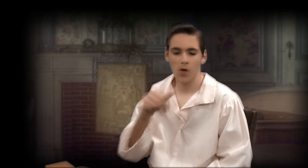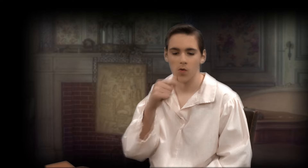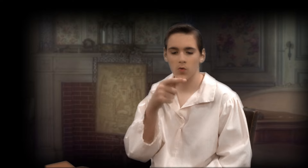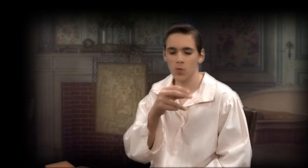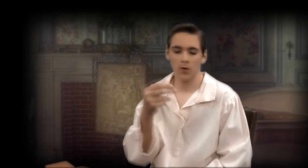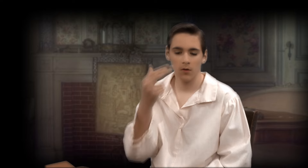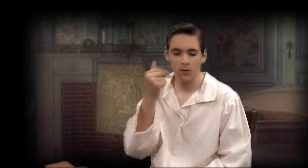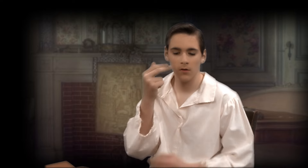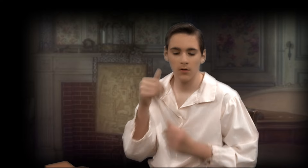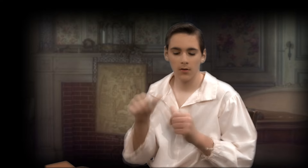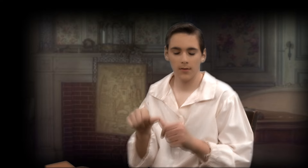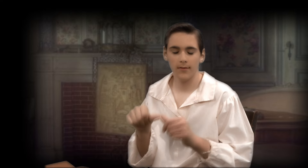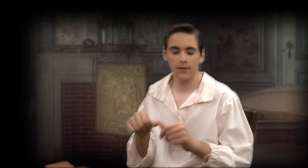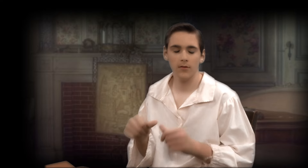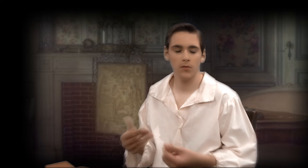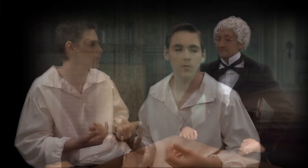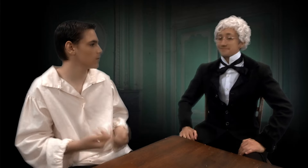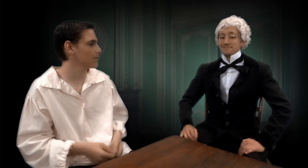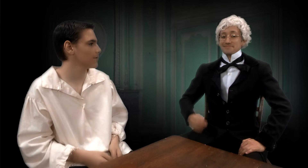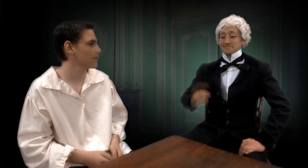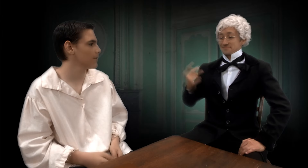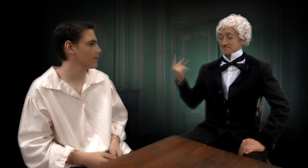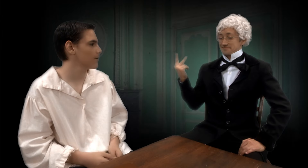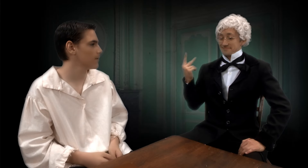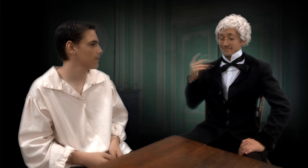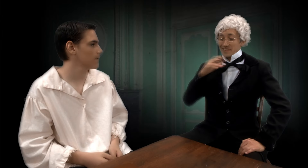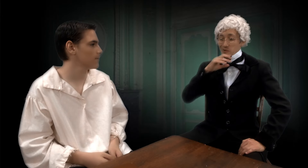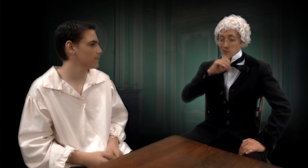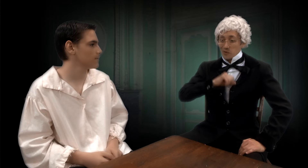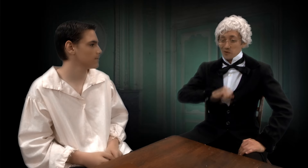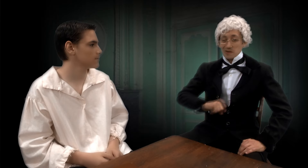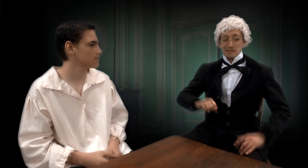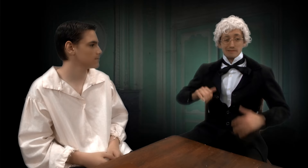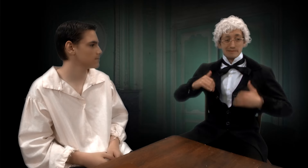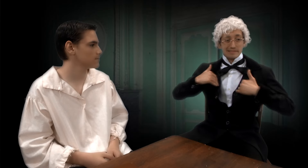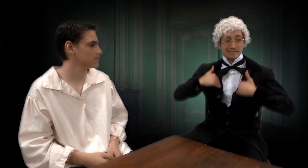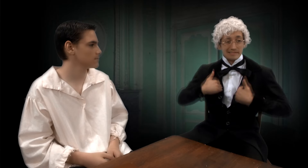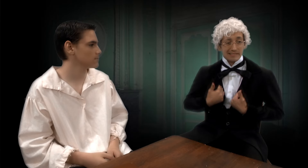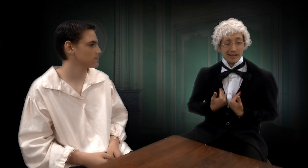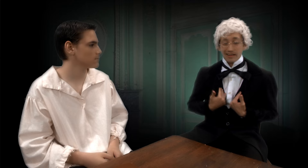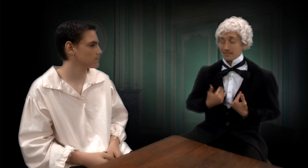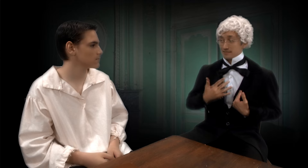Why don't you and Clerc continue? We're old and tired.